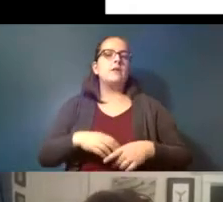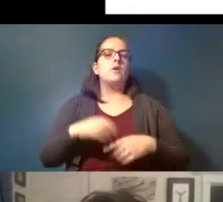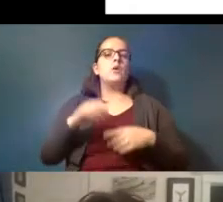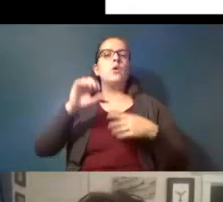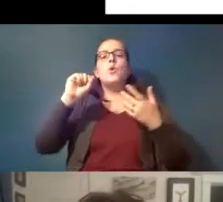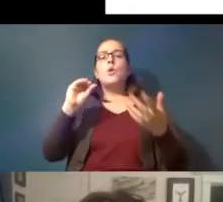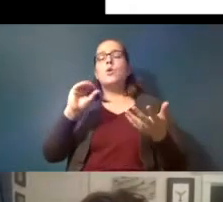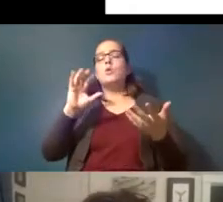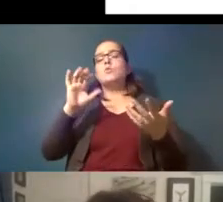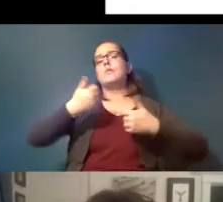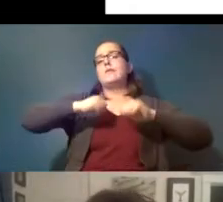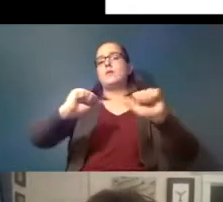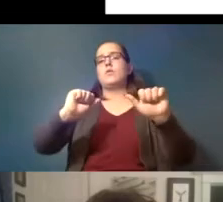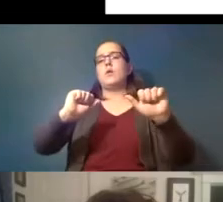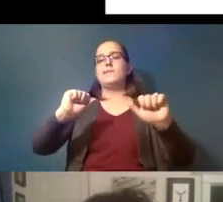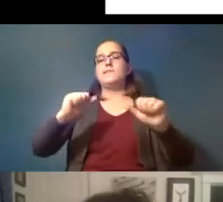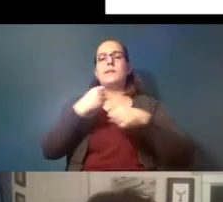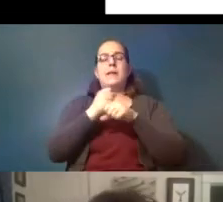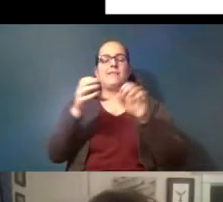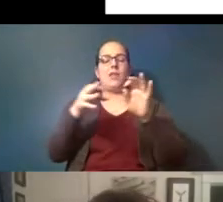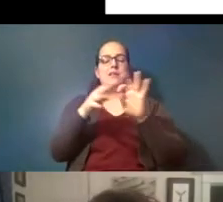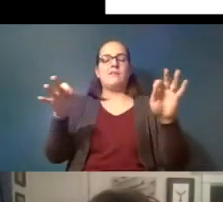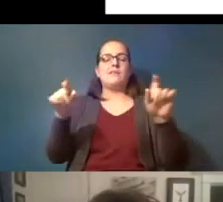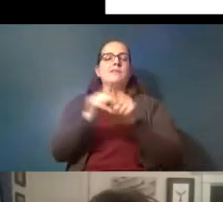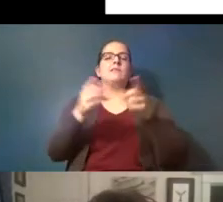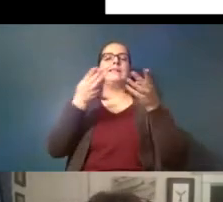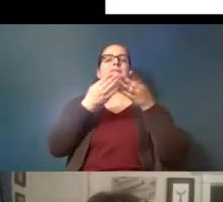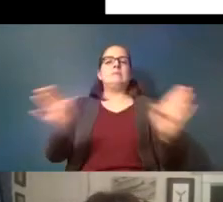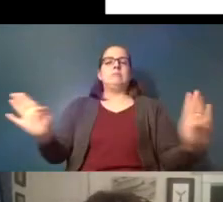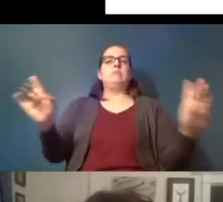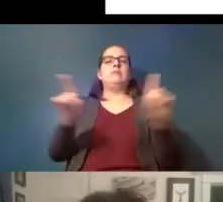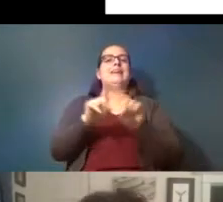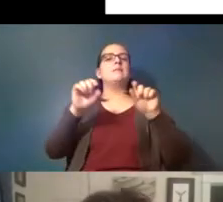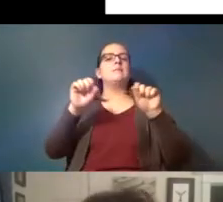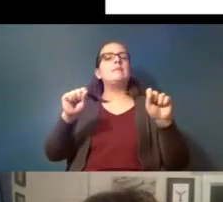they're trying to make the definition as broad as possible to be as protective as possible